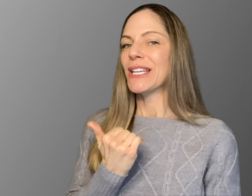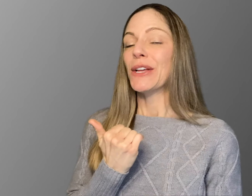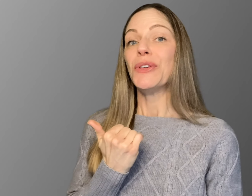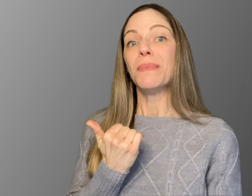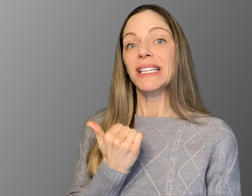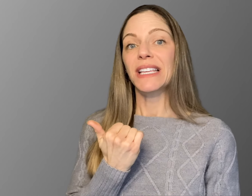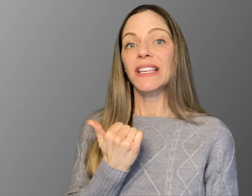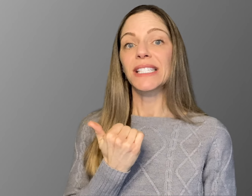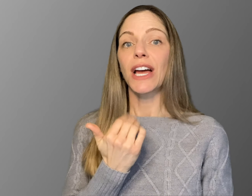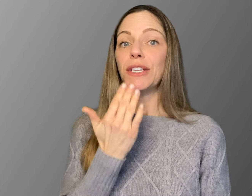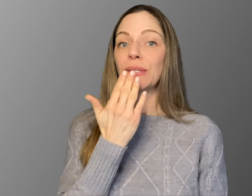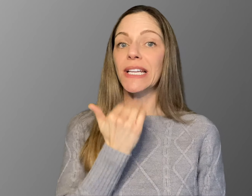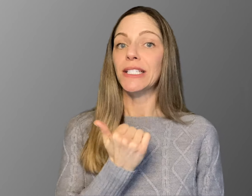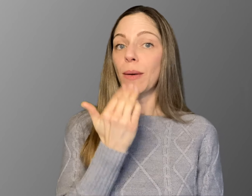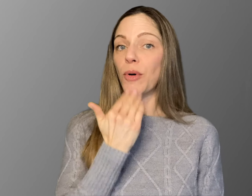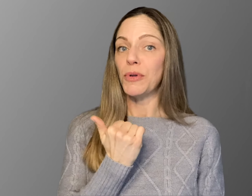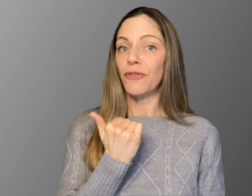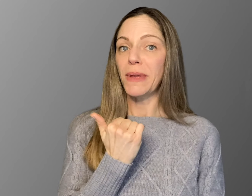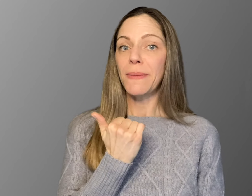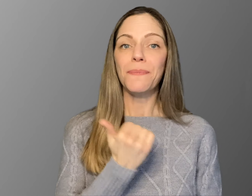You may see this signed using a double movement.